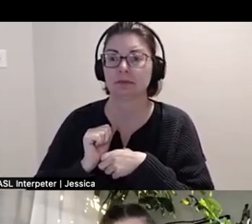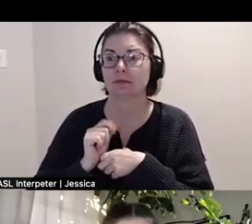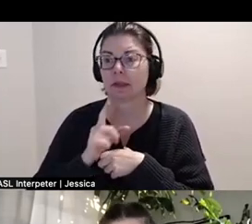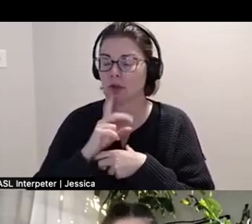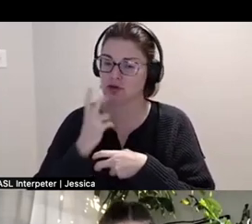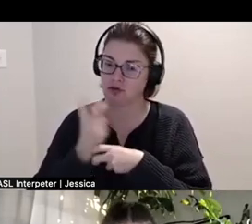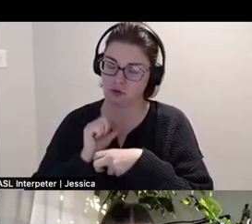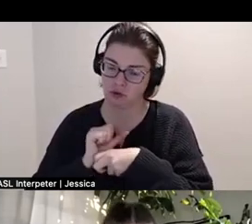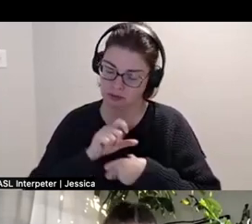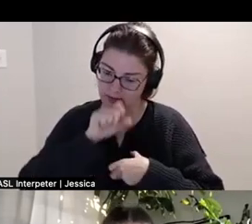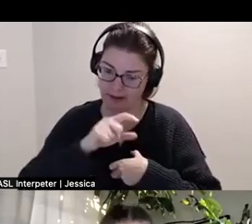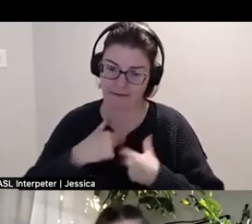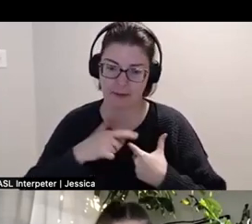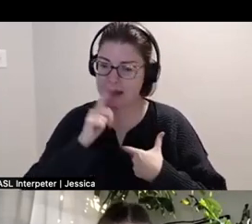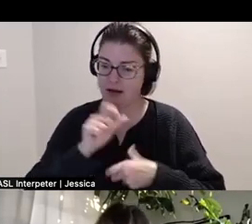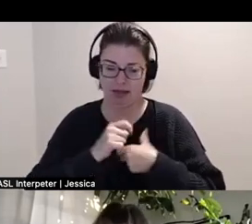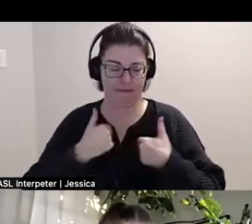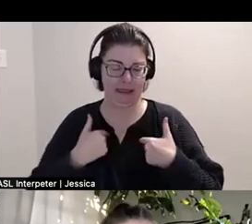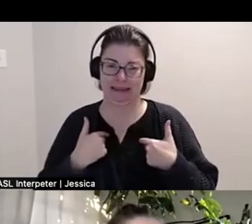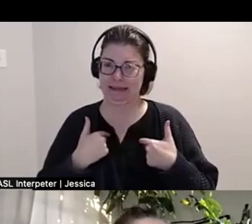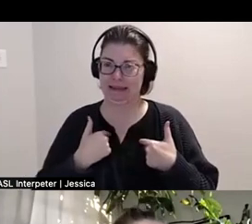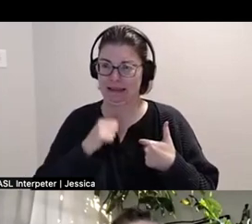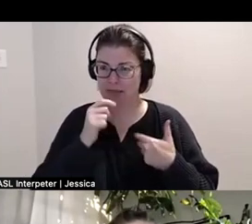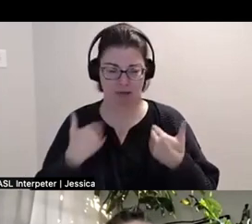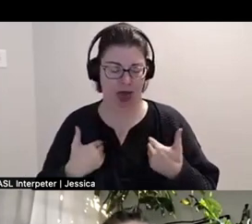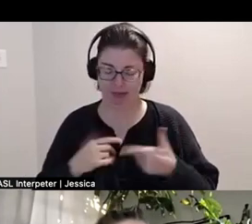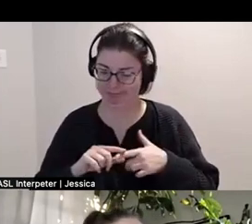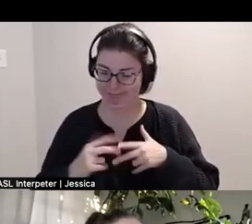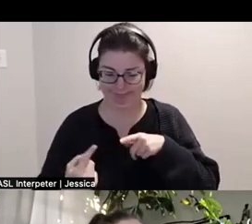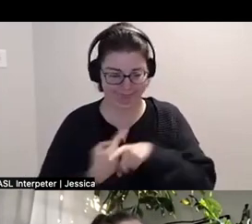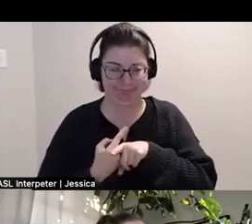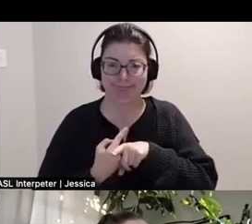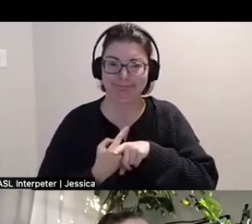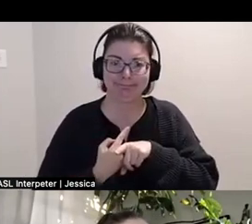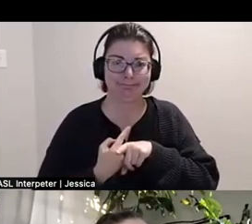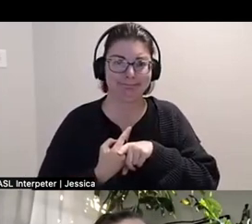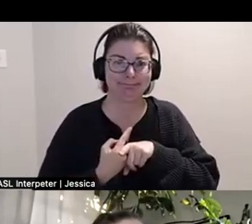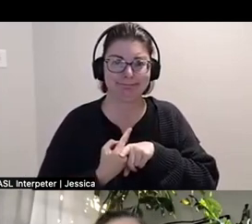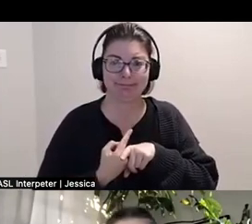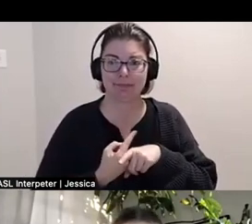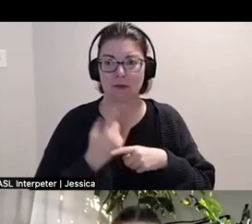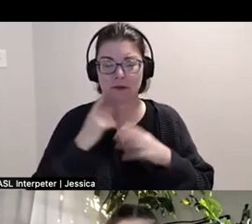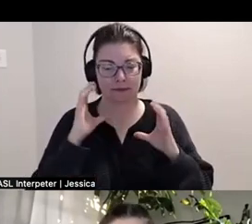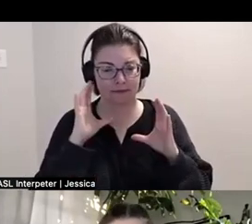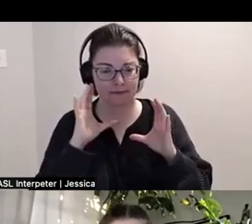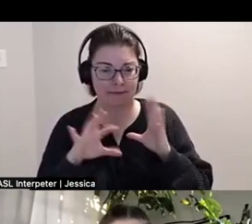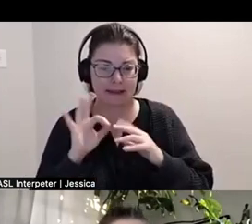but it doesn't love me and my body. And so I've been really working to find a technology as a way